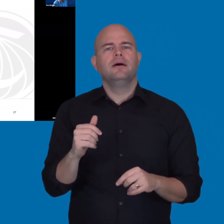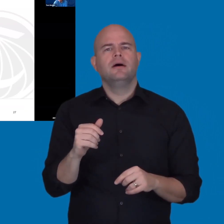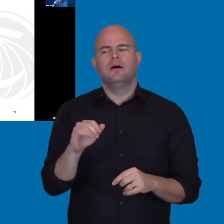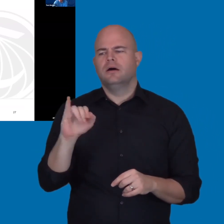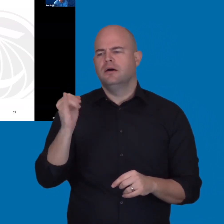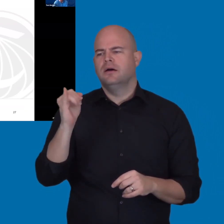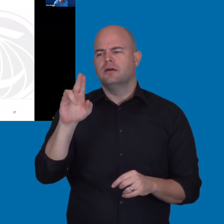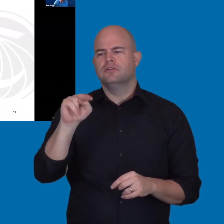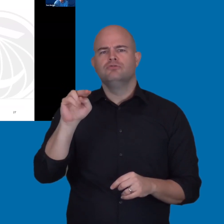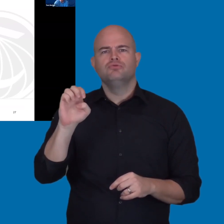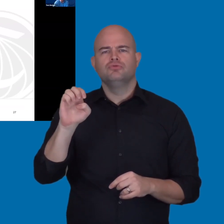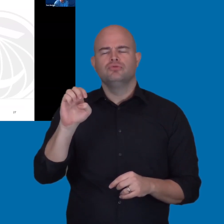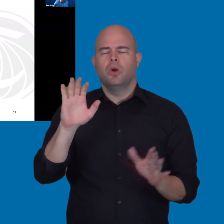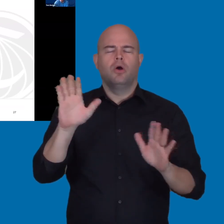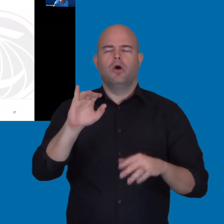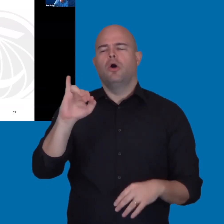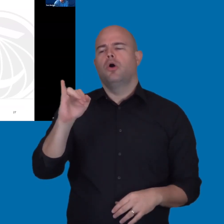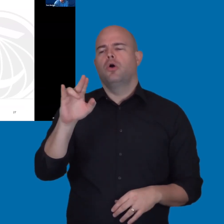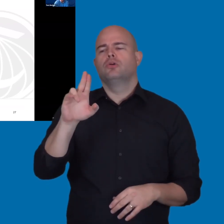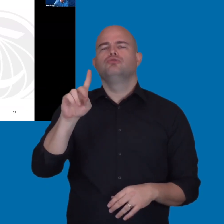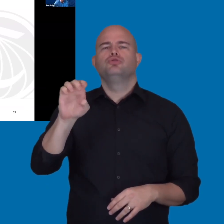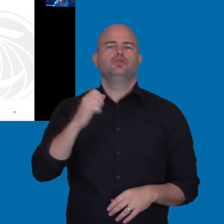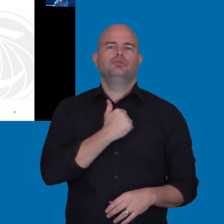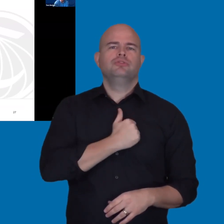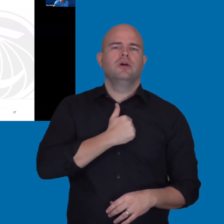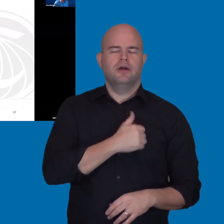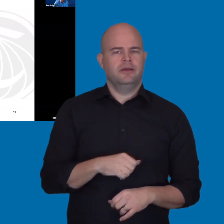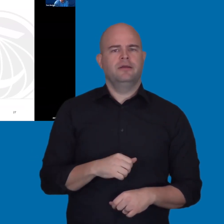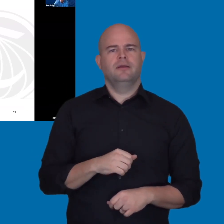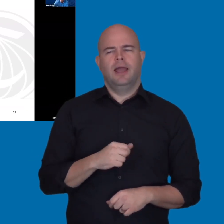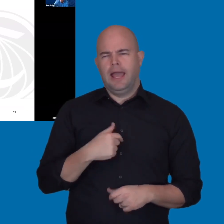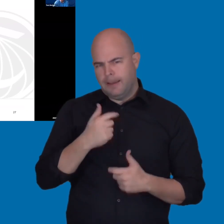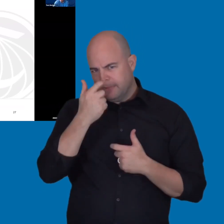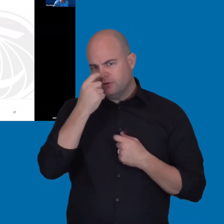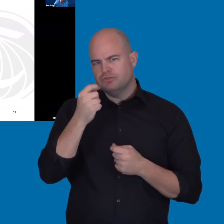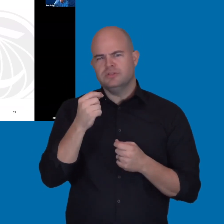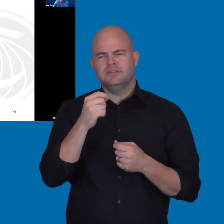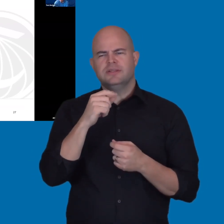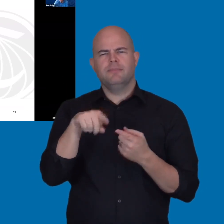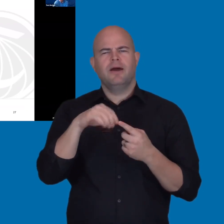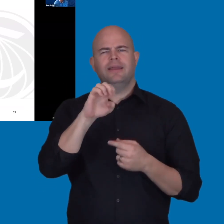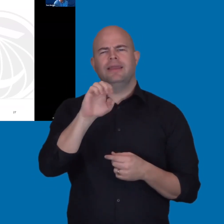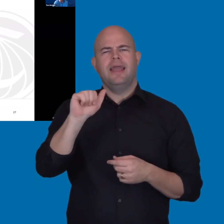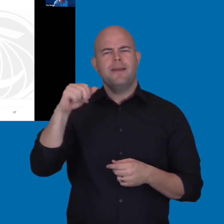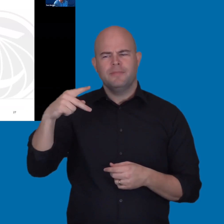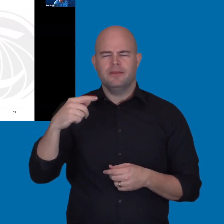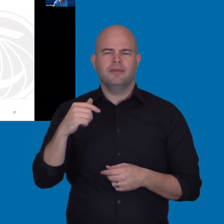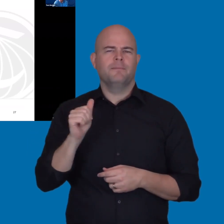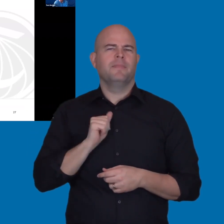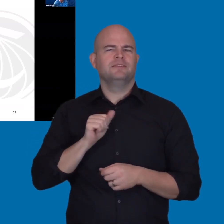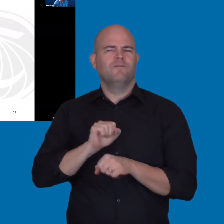I know there's a number of ones here, but June mentioned -- Jude, sorry -- mentioned,